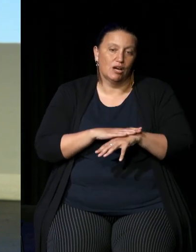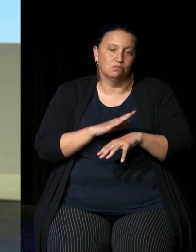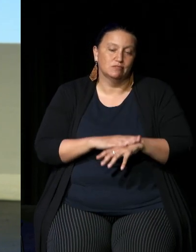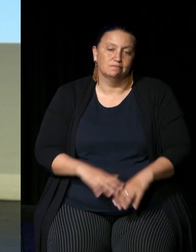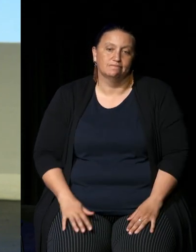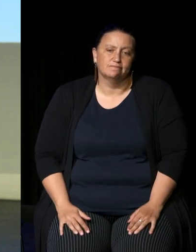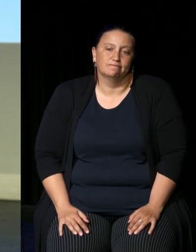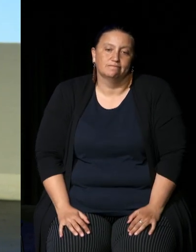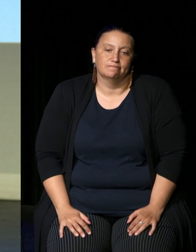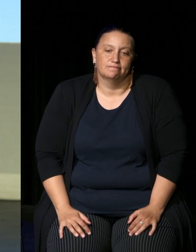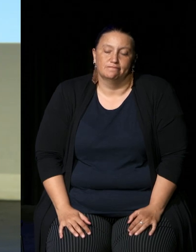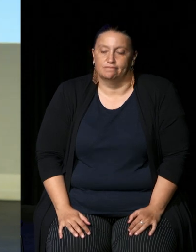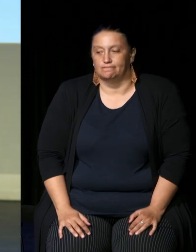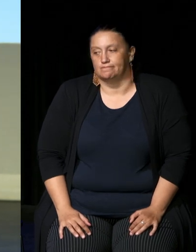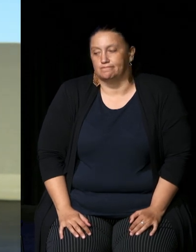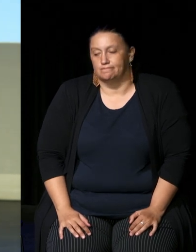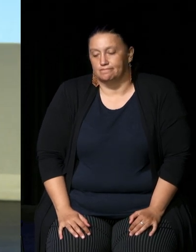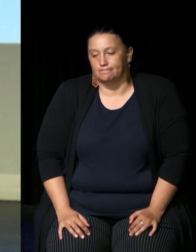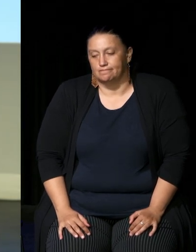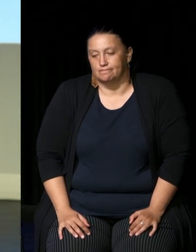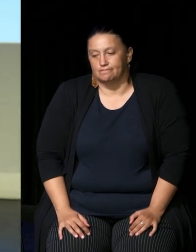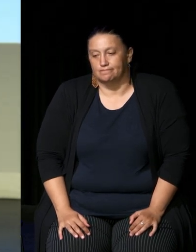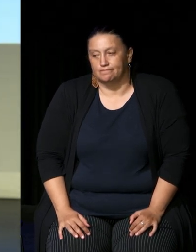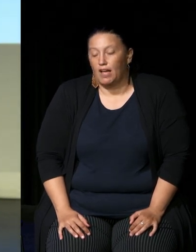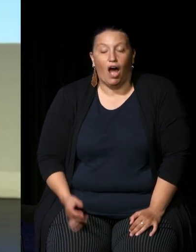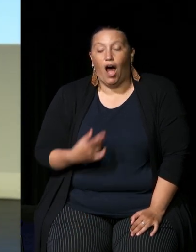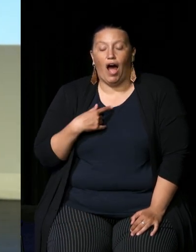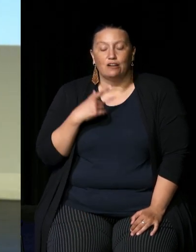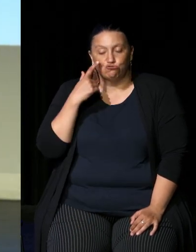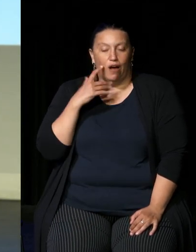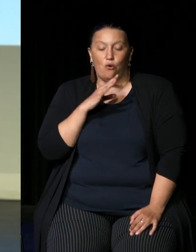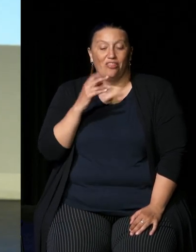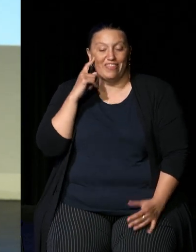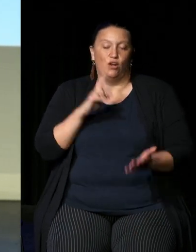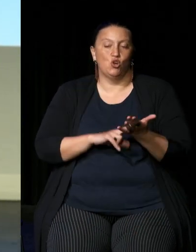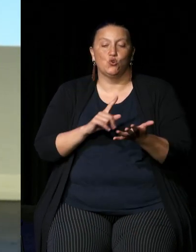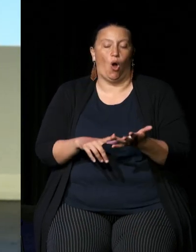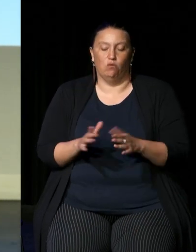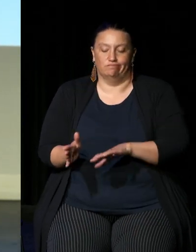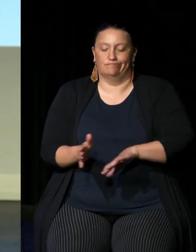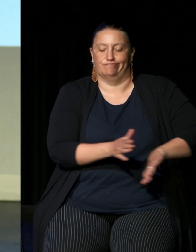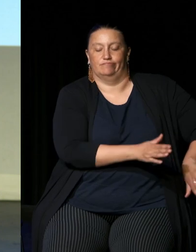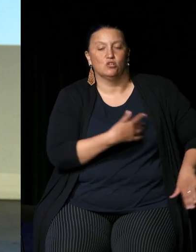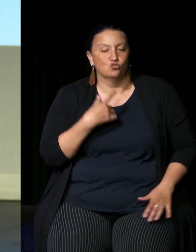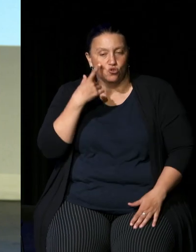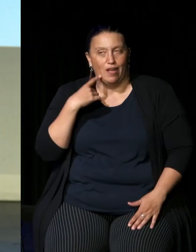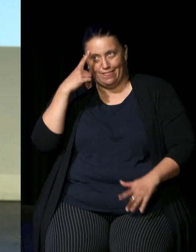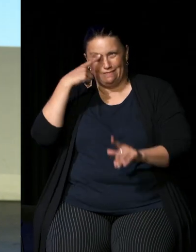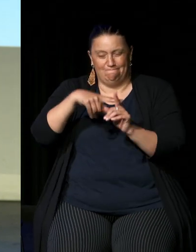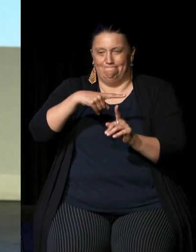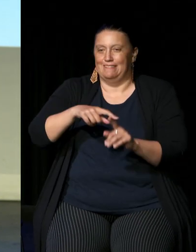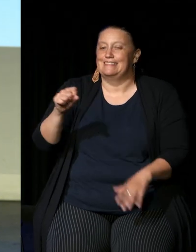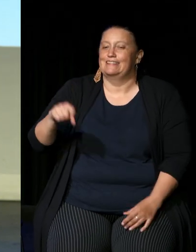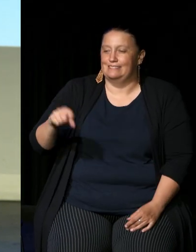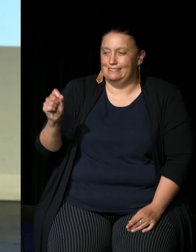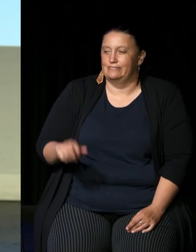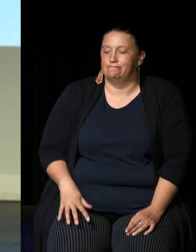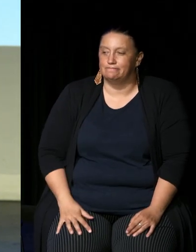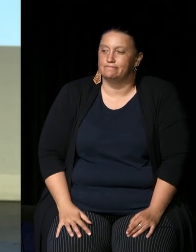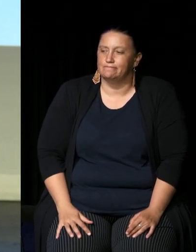times so I don't think of that too much because um it's uh it's a world which I don't want to